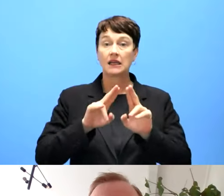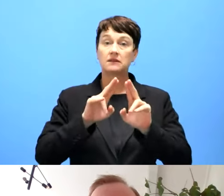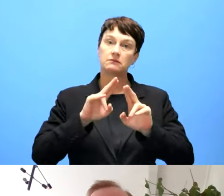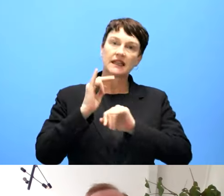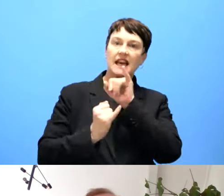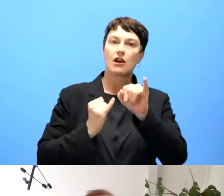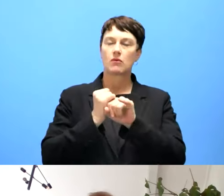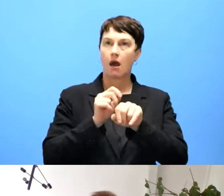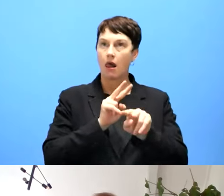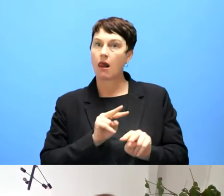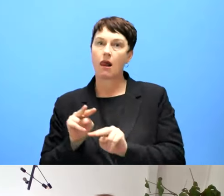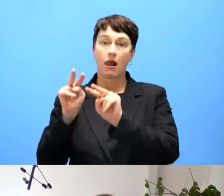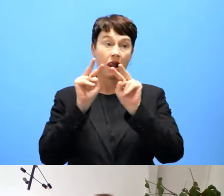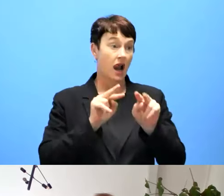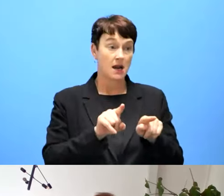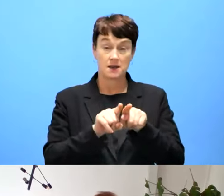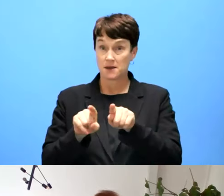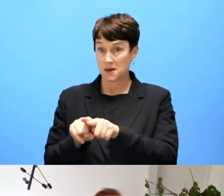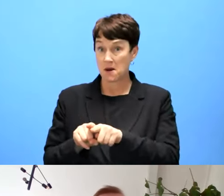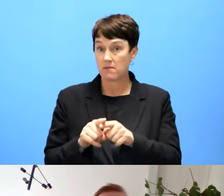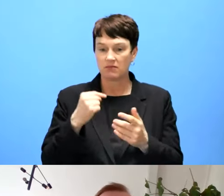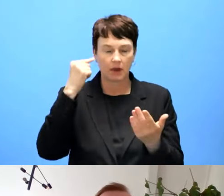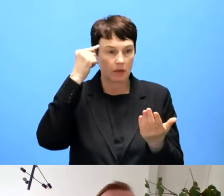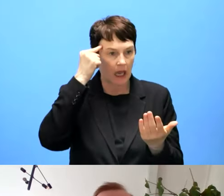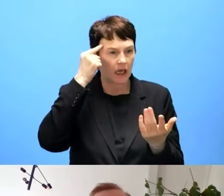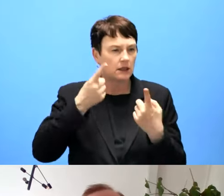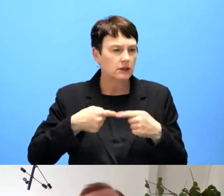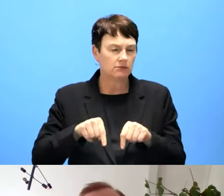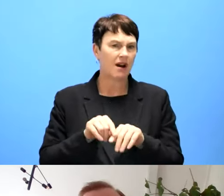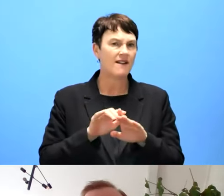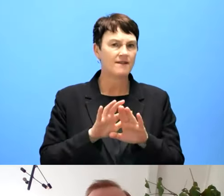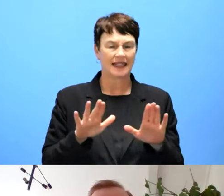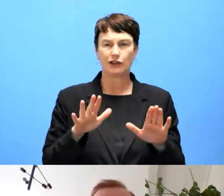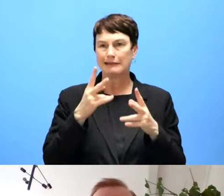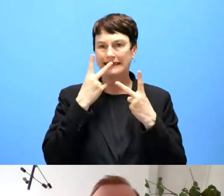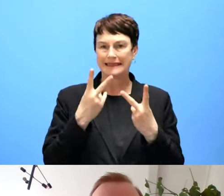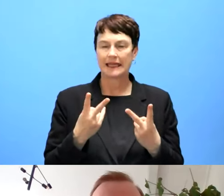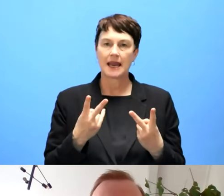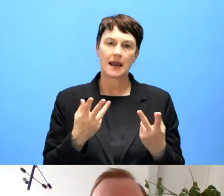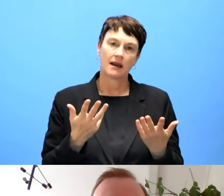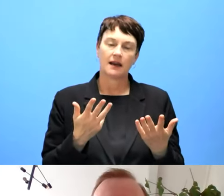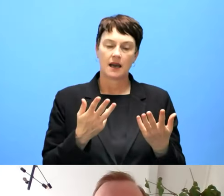we all found a little bit that the methodology that was well, forced between records on us